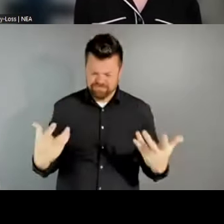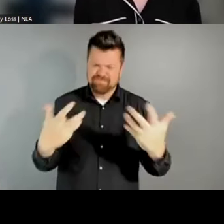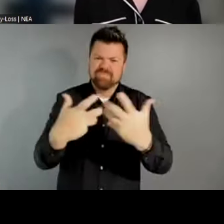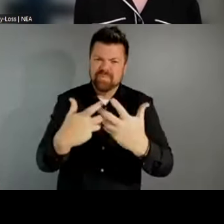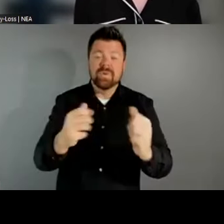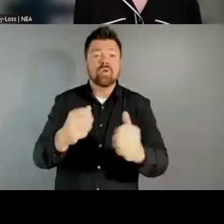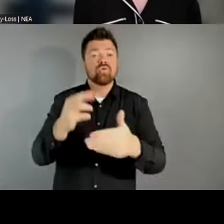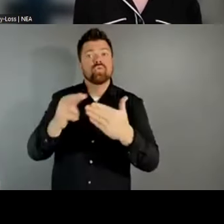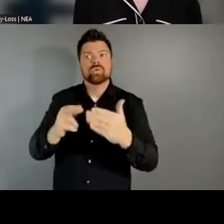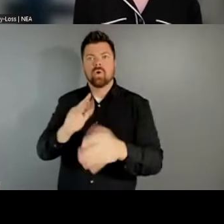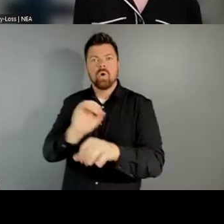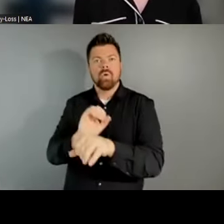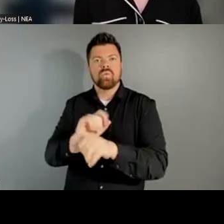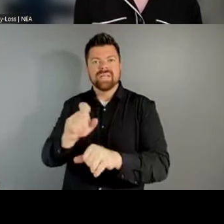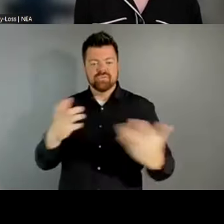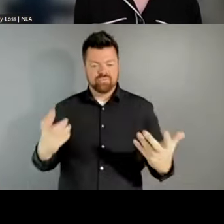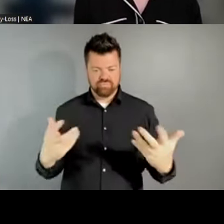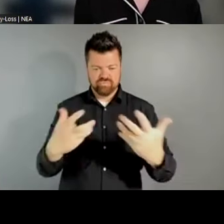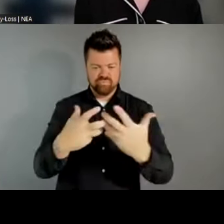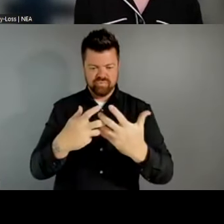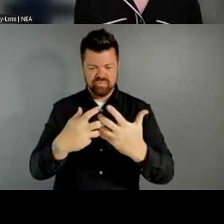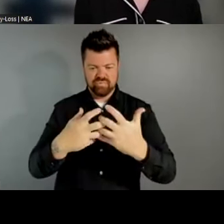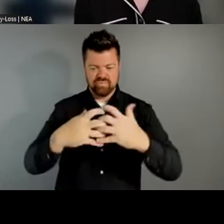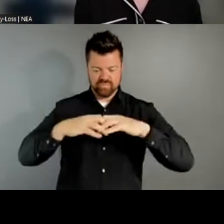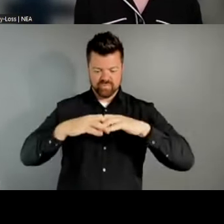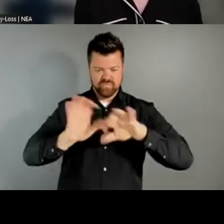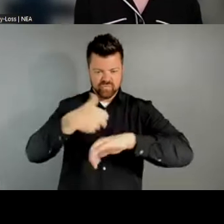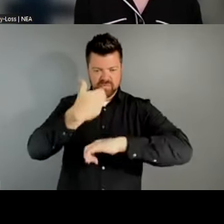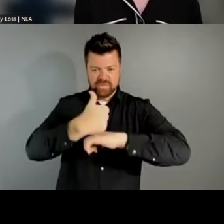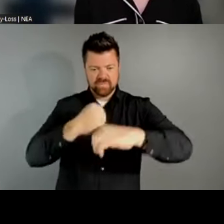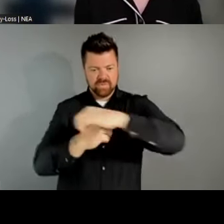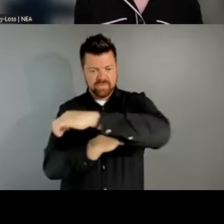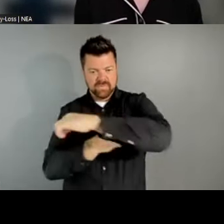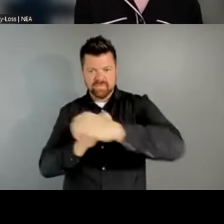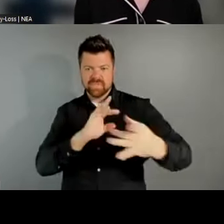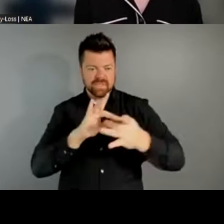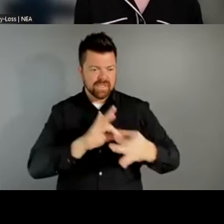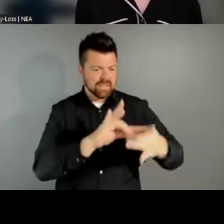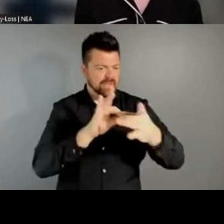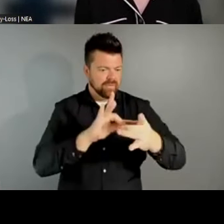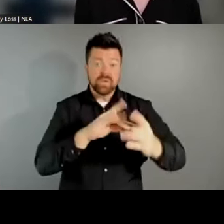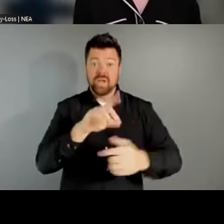connection, that foundation for connection across all of our local arts agencies. How can we better